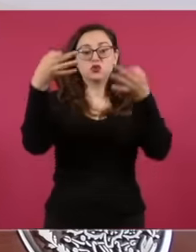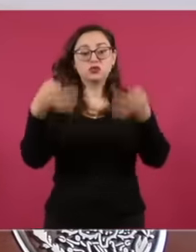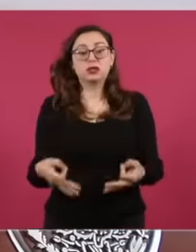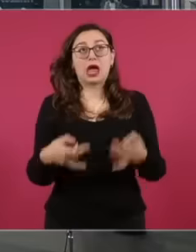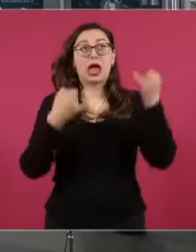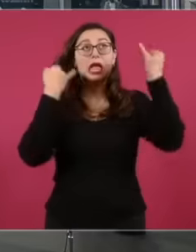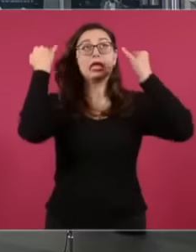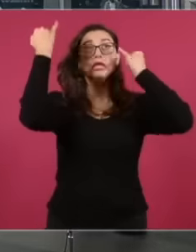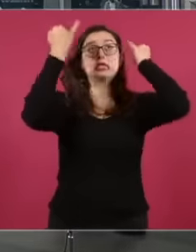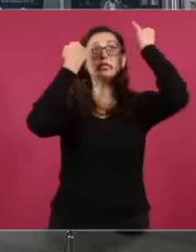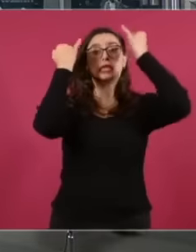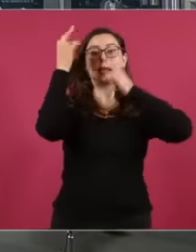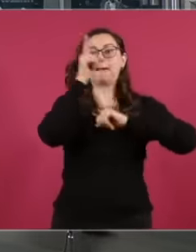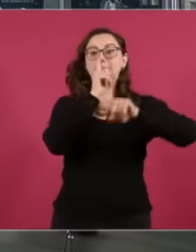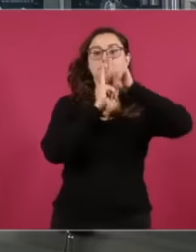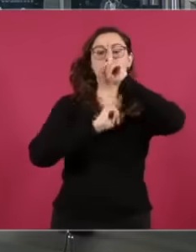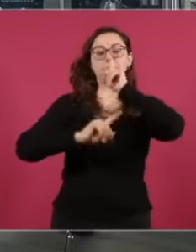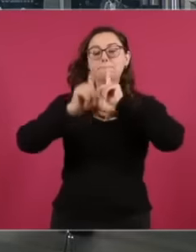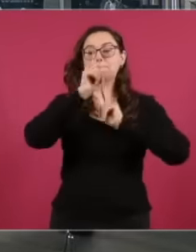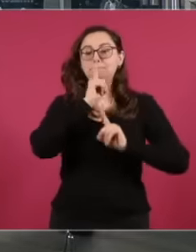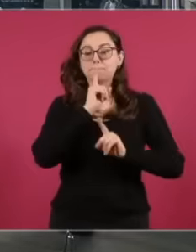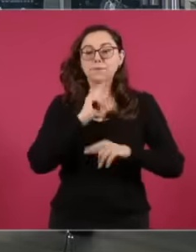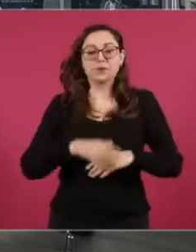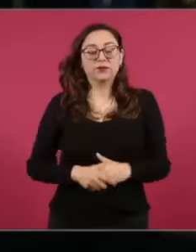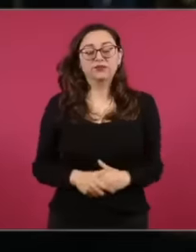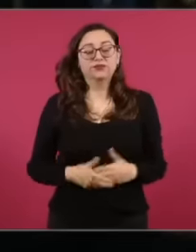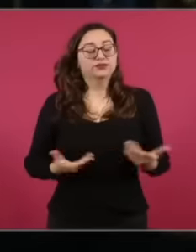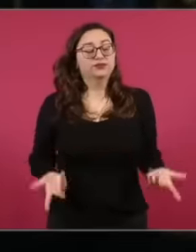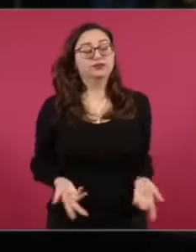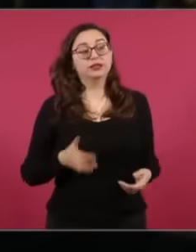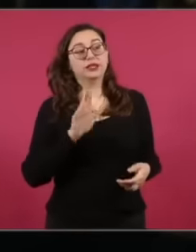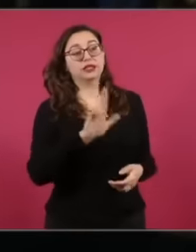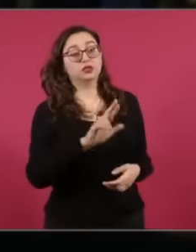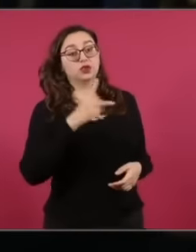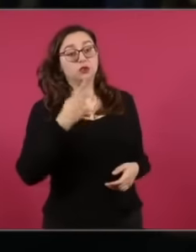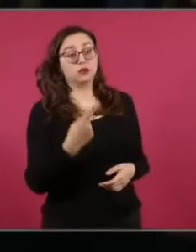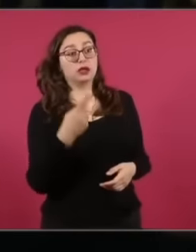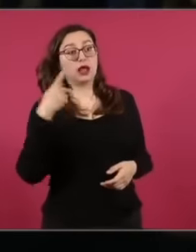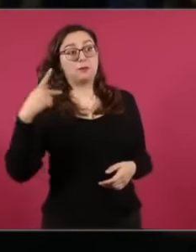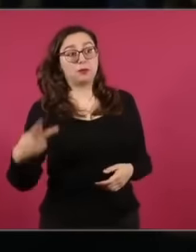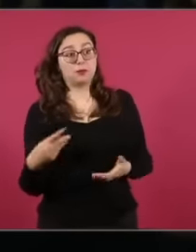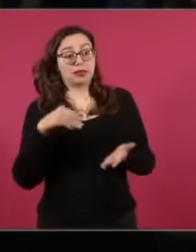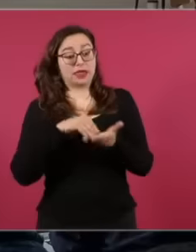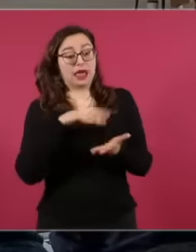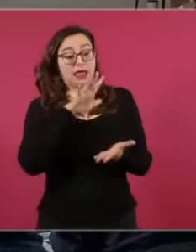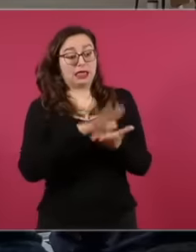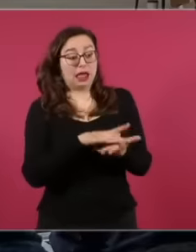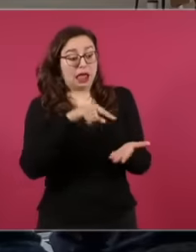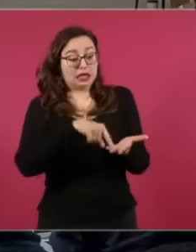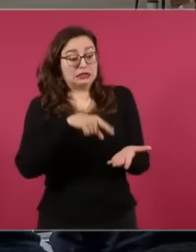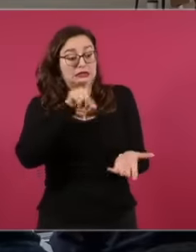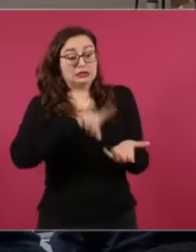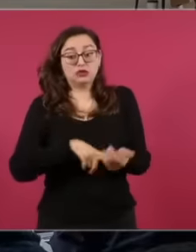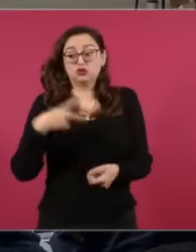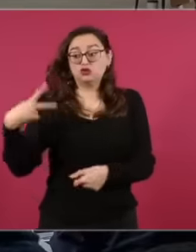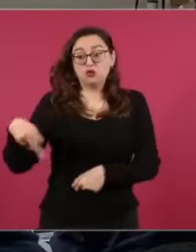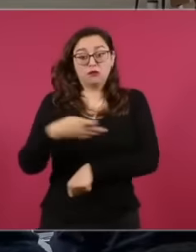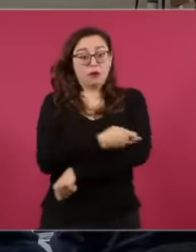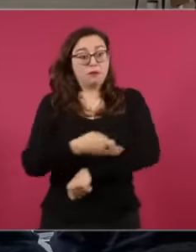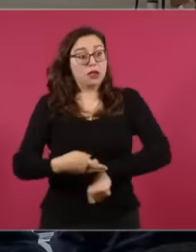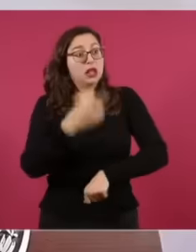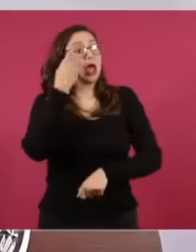that they are data from the Public Property Registry, it is not that there is that but then this Request